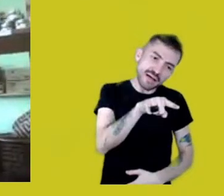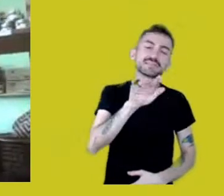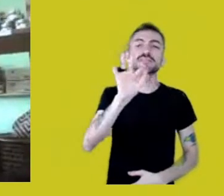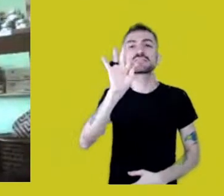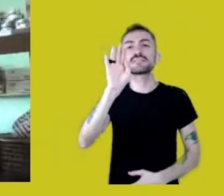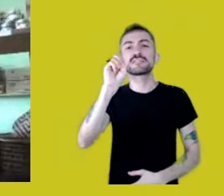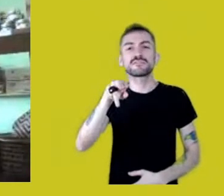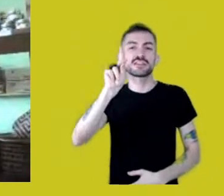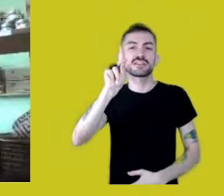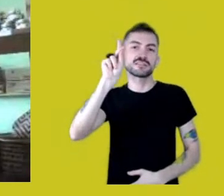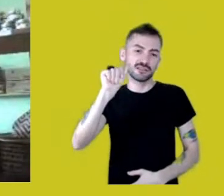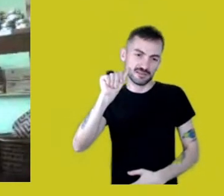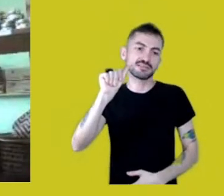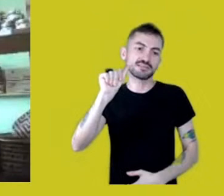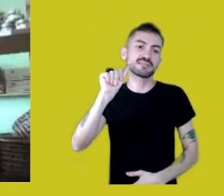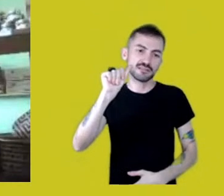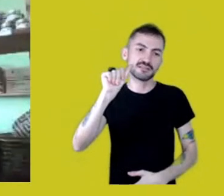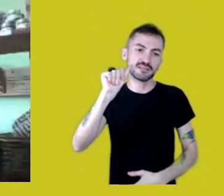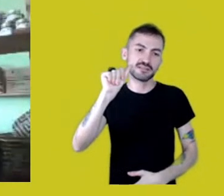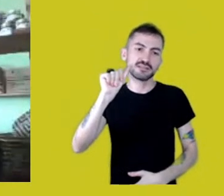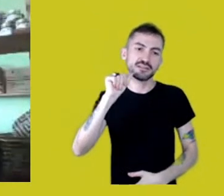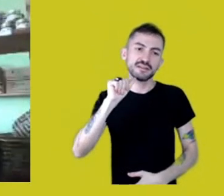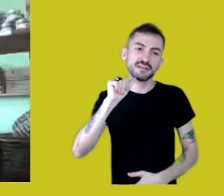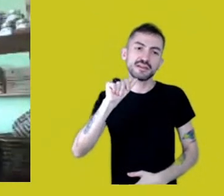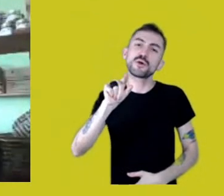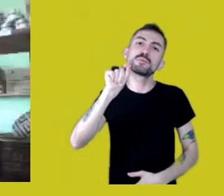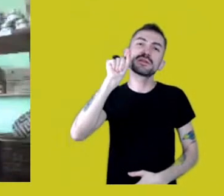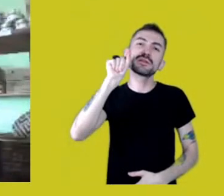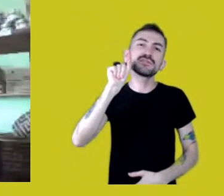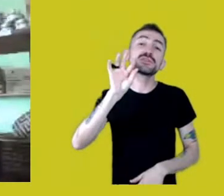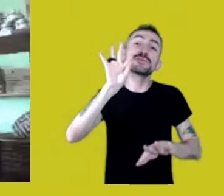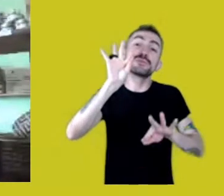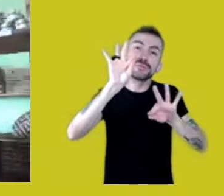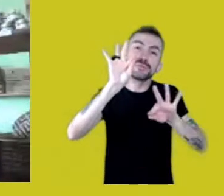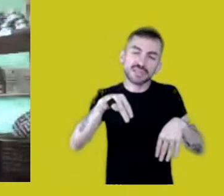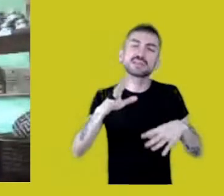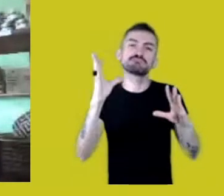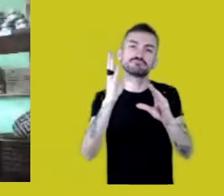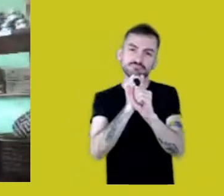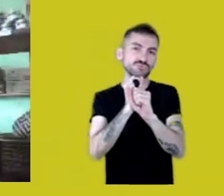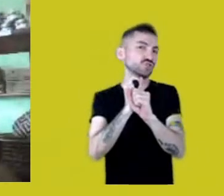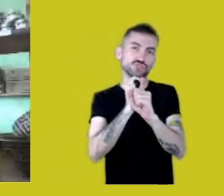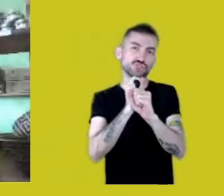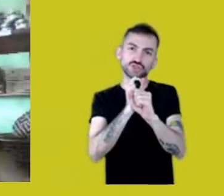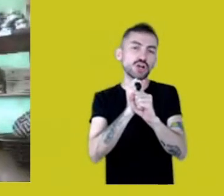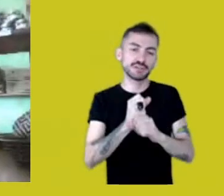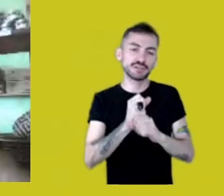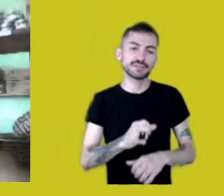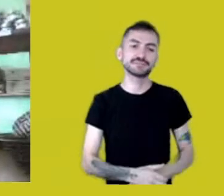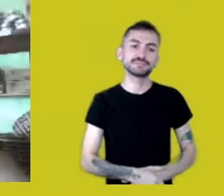I’d rather leave my comments for last. Fernanda?